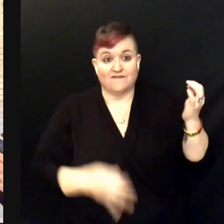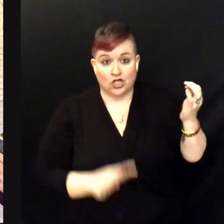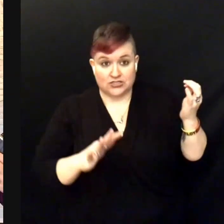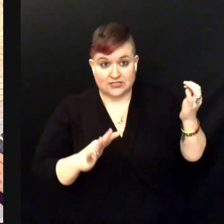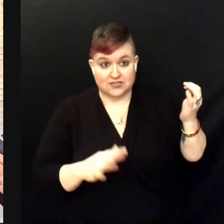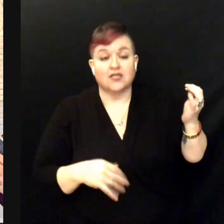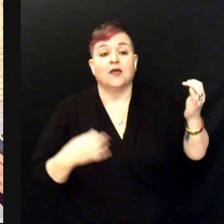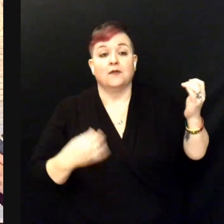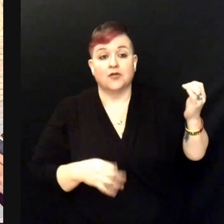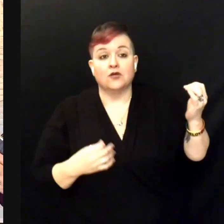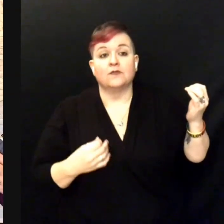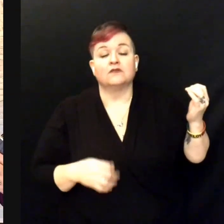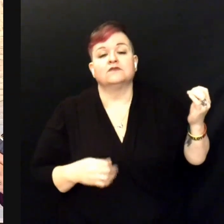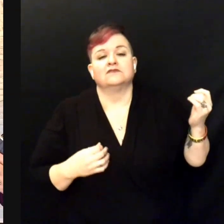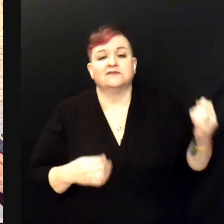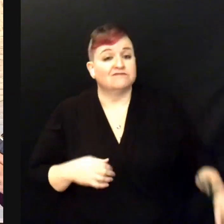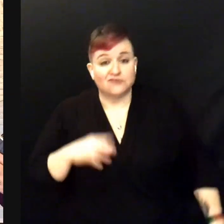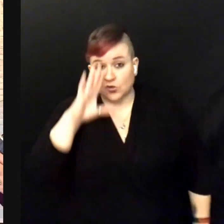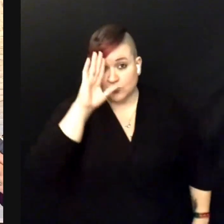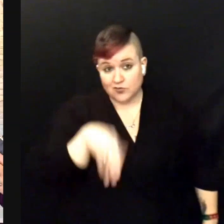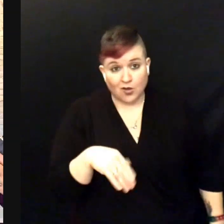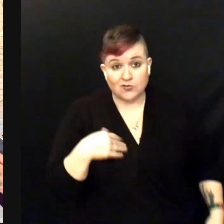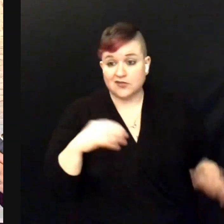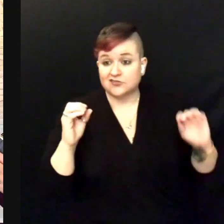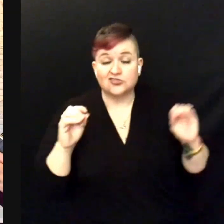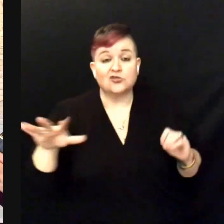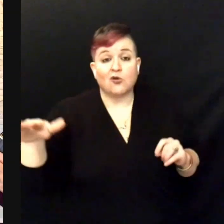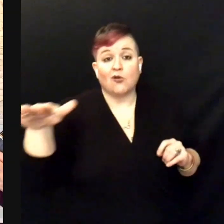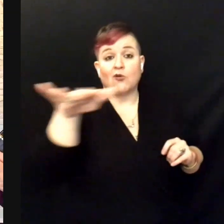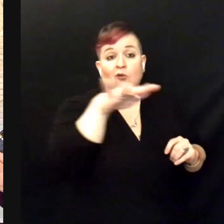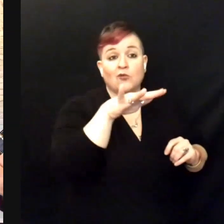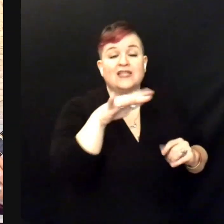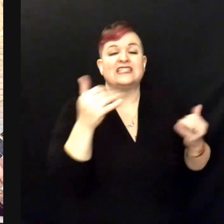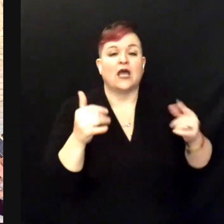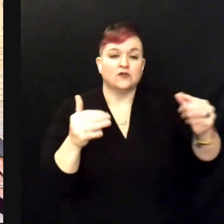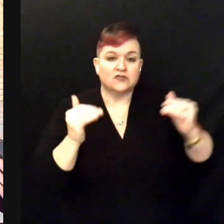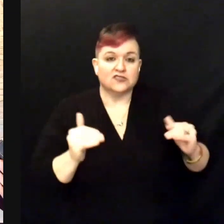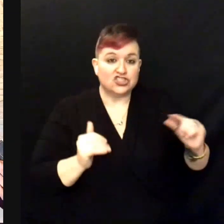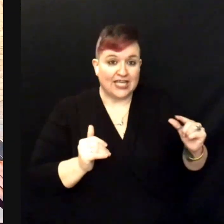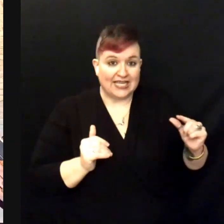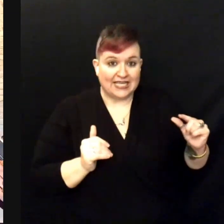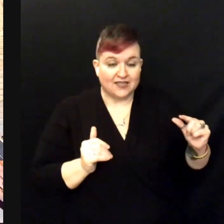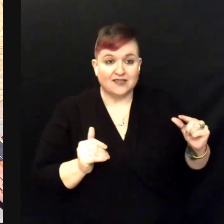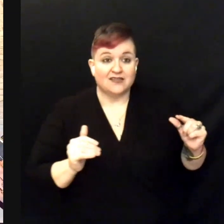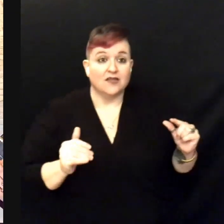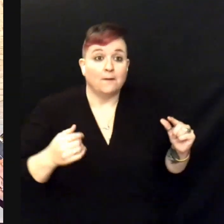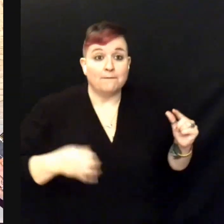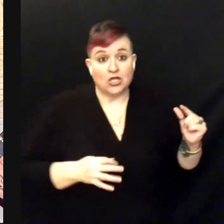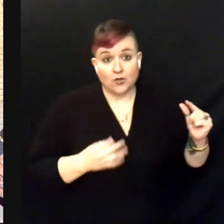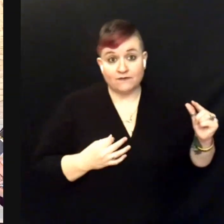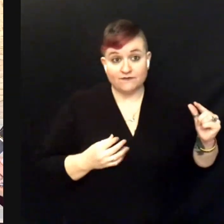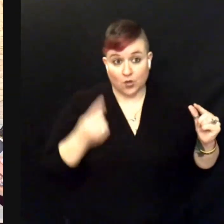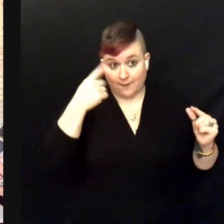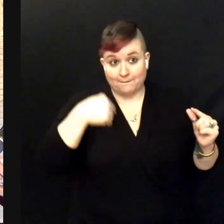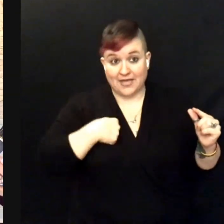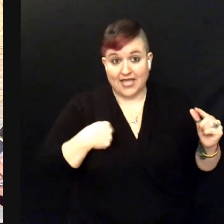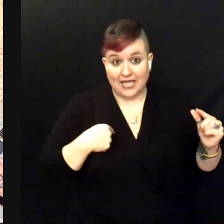There is no one ... We're going to go to G. ... for me to blame